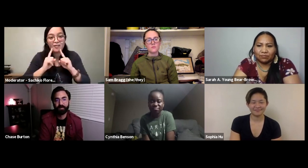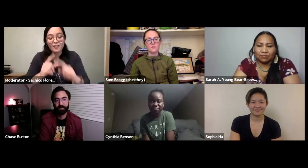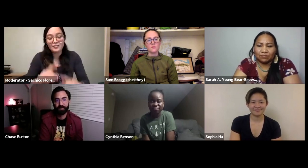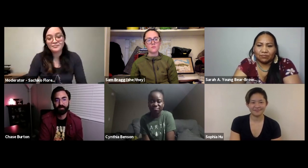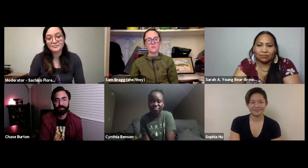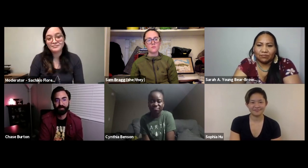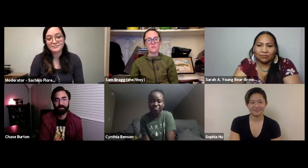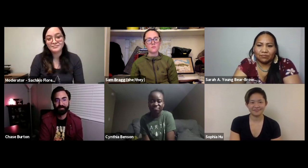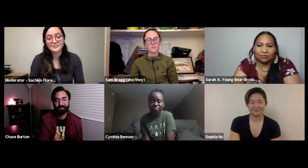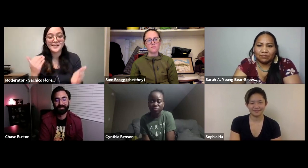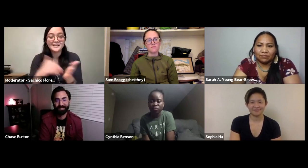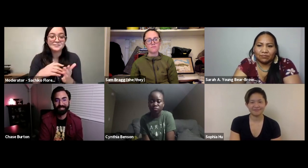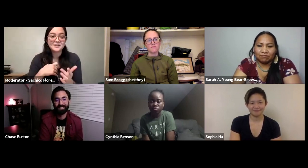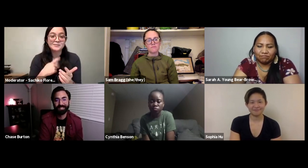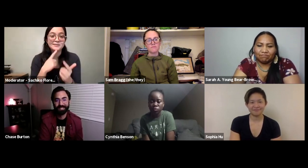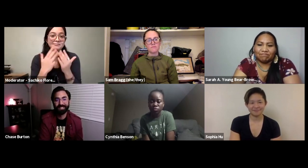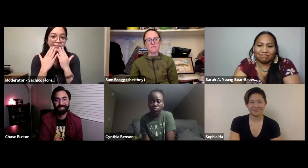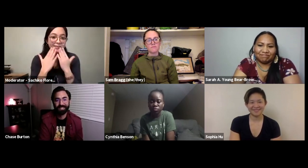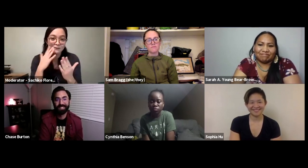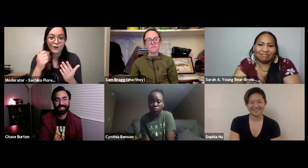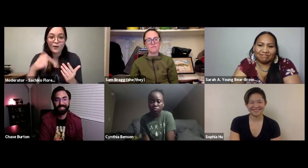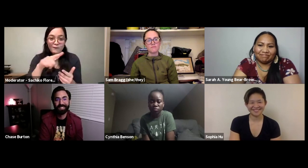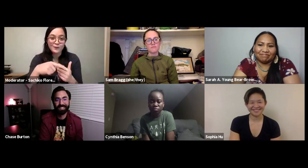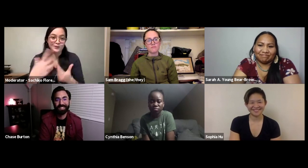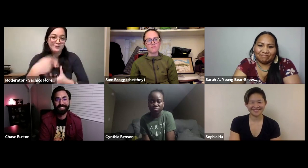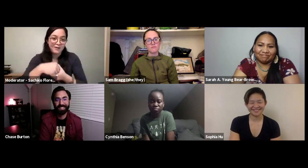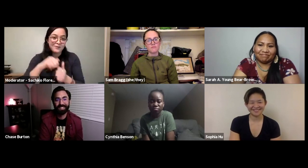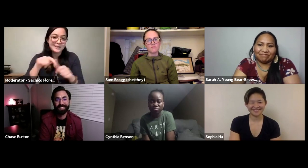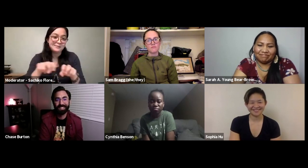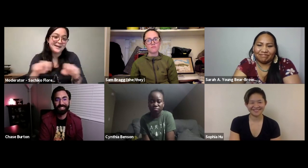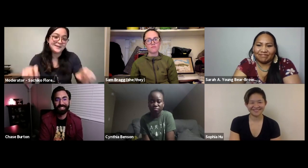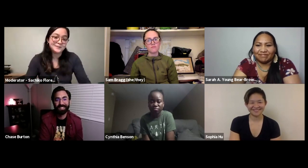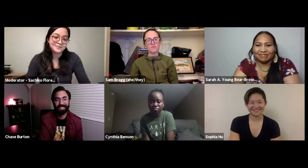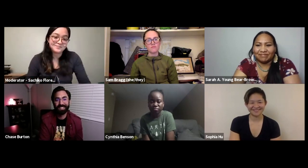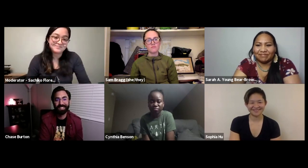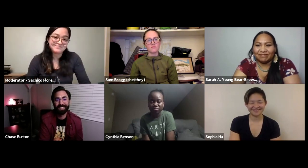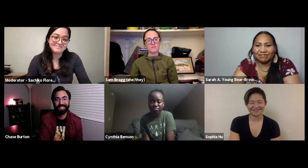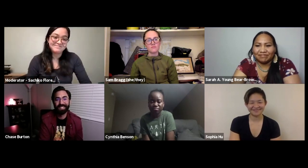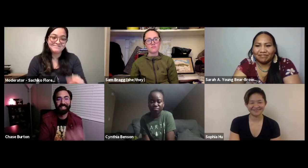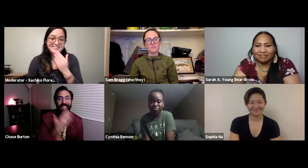interpreters and having this type of discussion. Again, thank you everybody for being involved